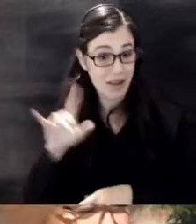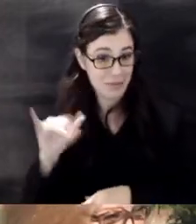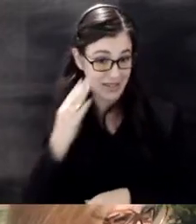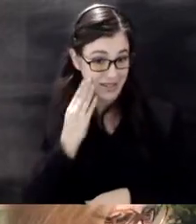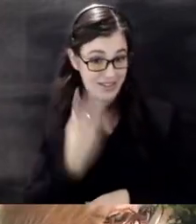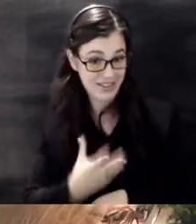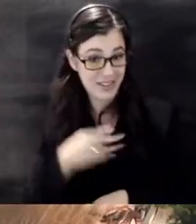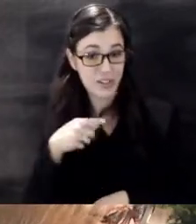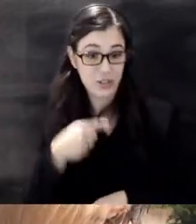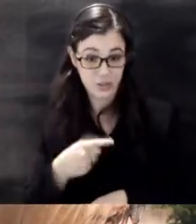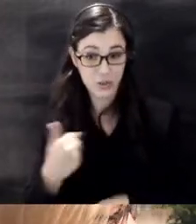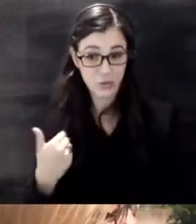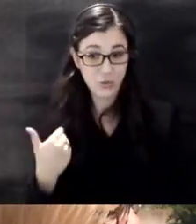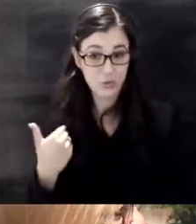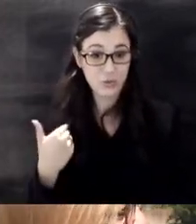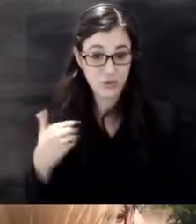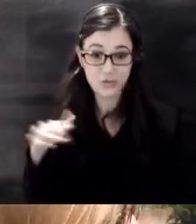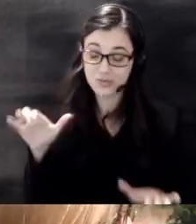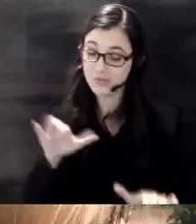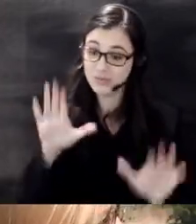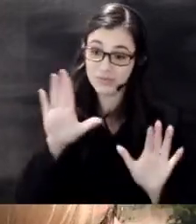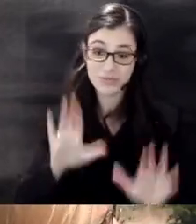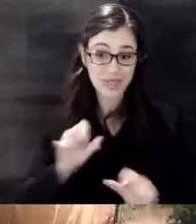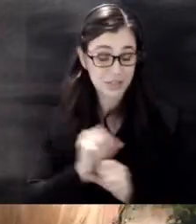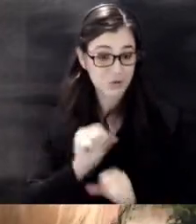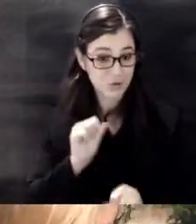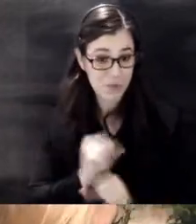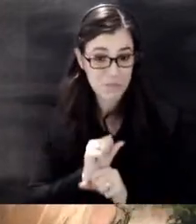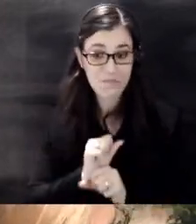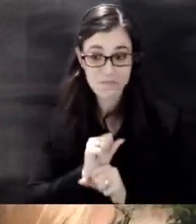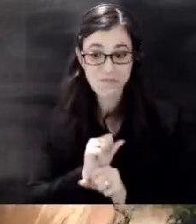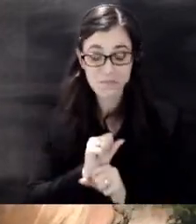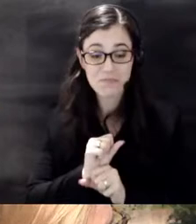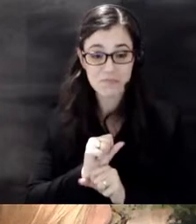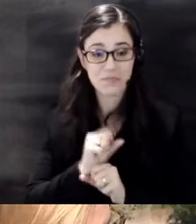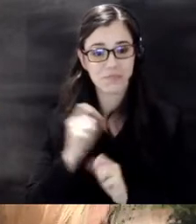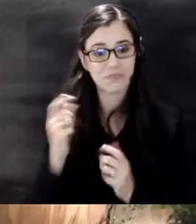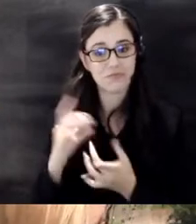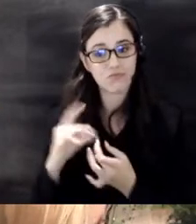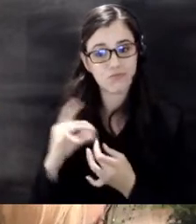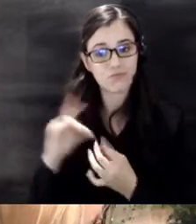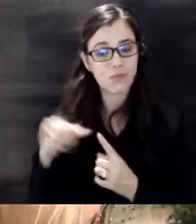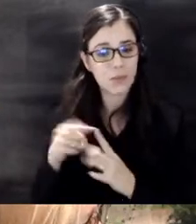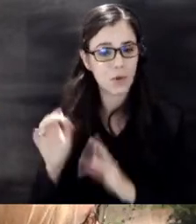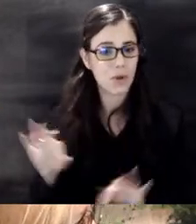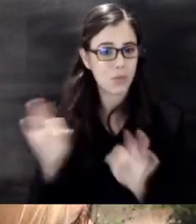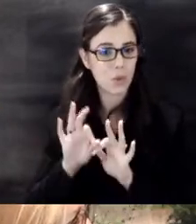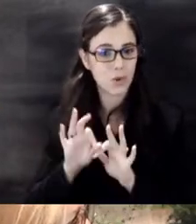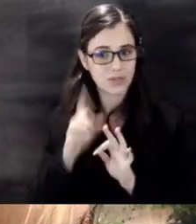have uh doing an incredible job of uh talking about the importance of adoption of pets to the